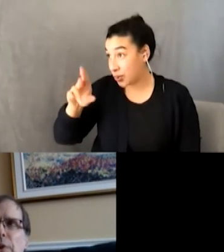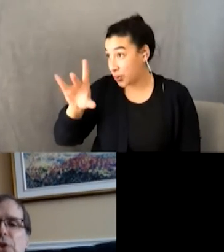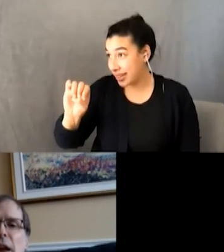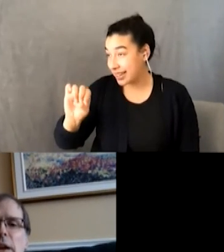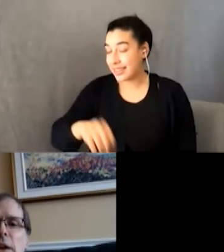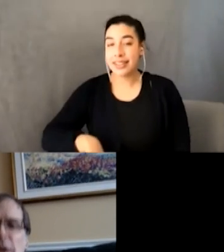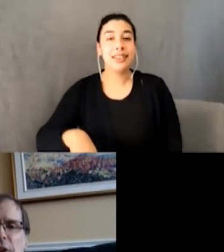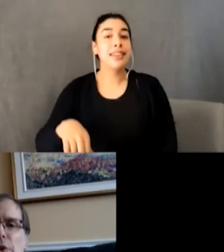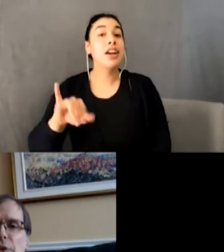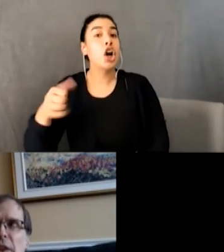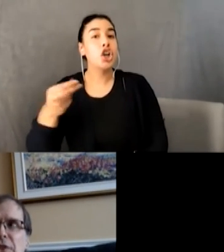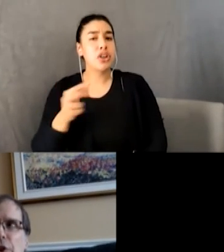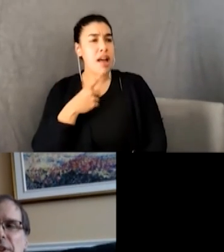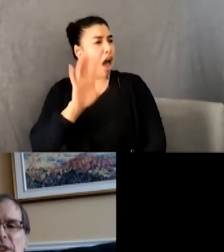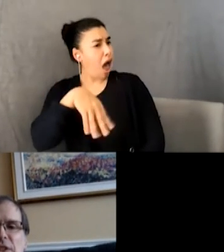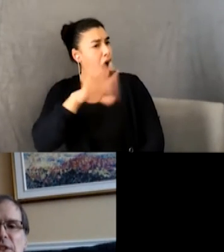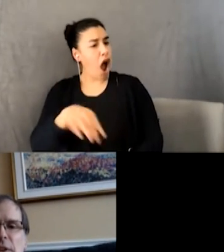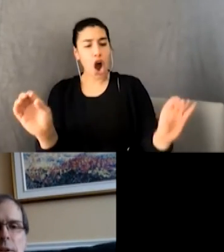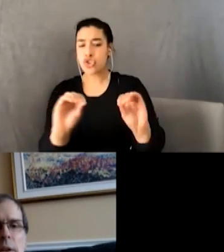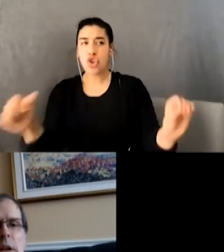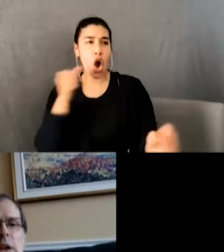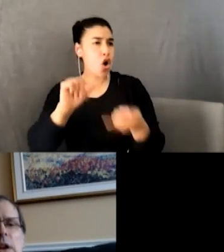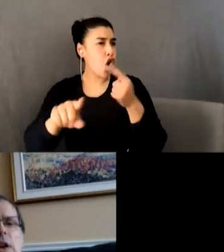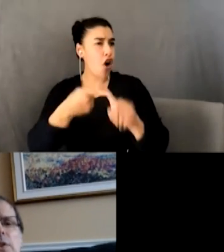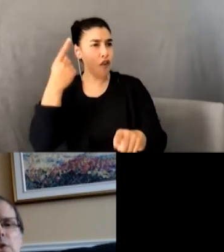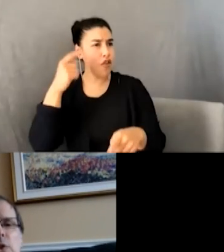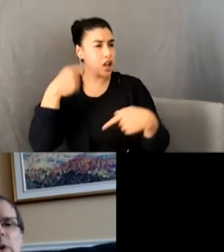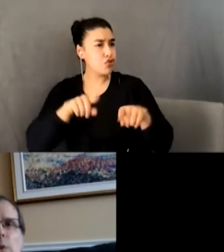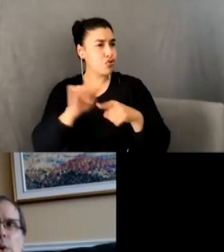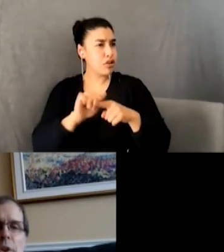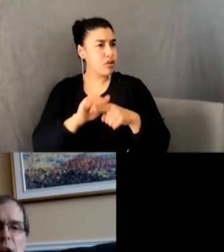Greg. No girlfriends during sessions.” Julie rolled her eyes.